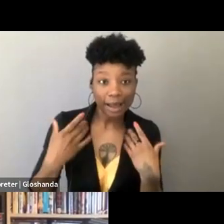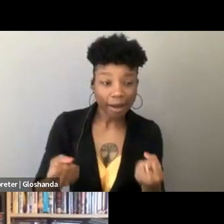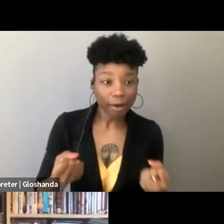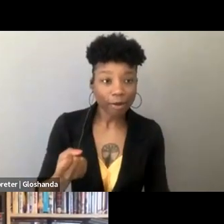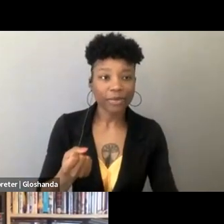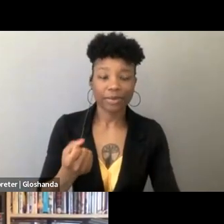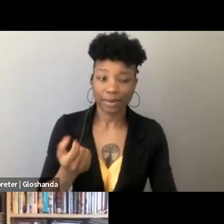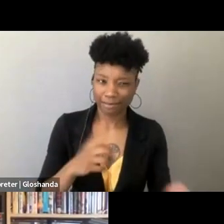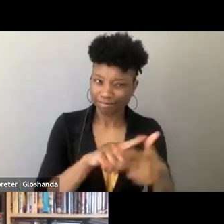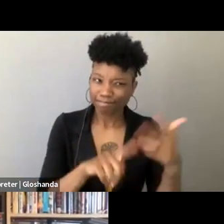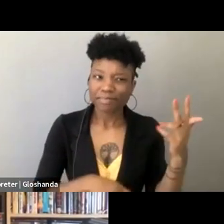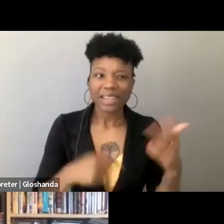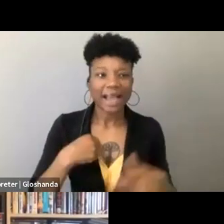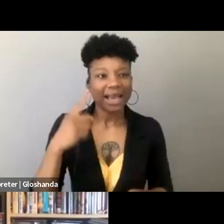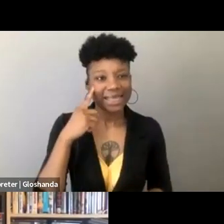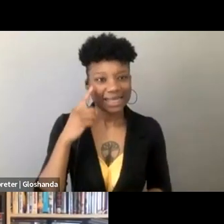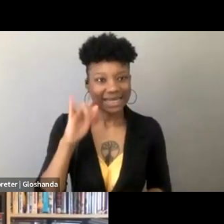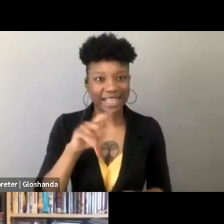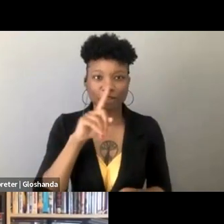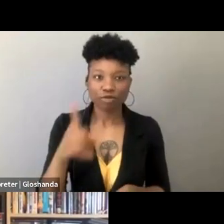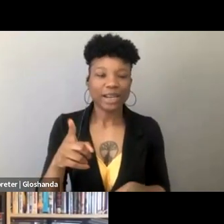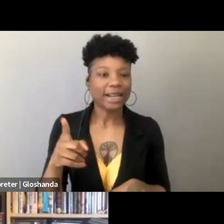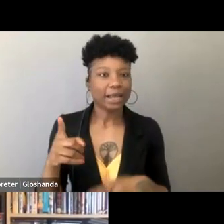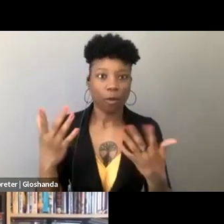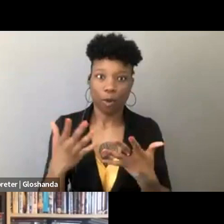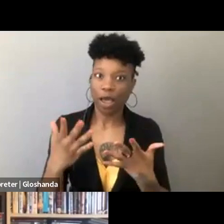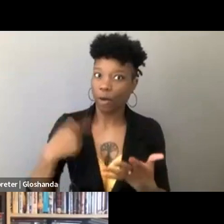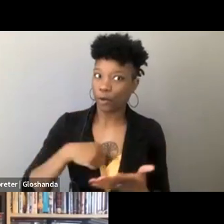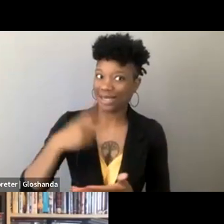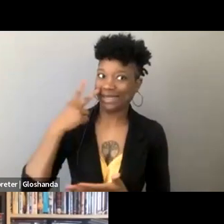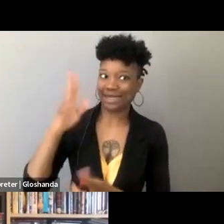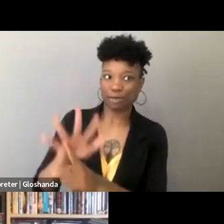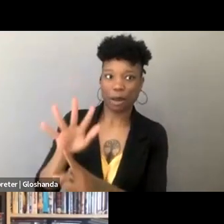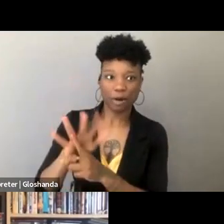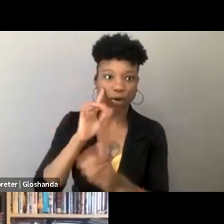I think, you know, this is sort of the boon and the doom of the internet is these networks are now like